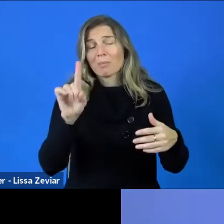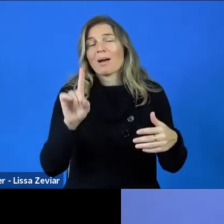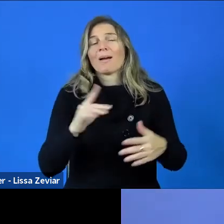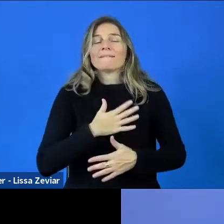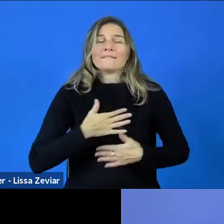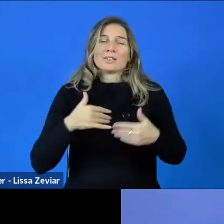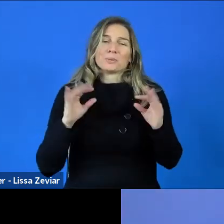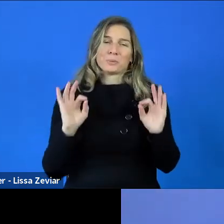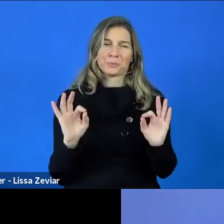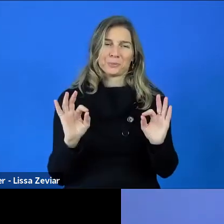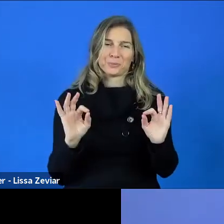Next slide, please.